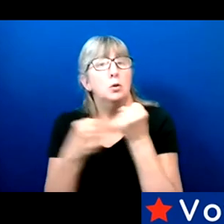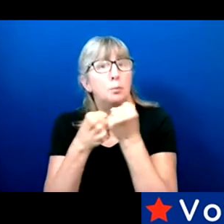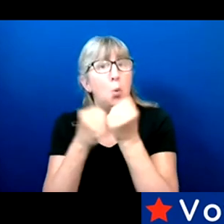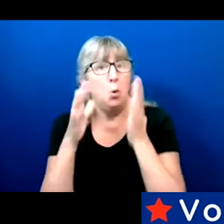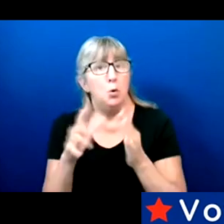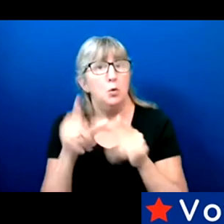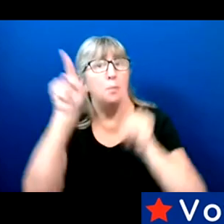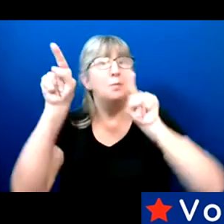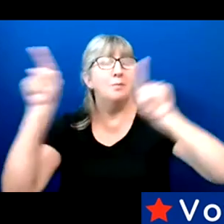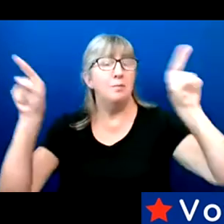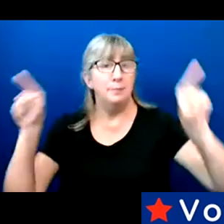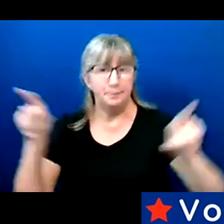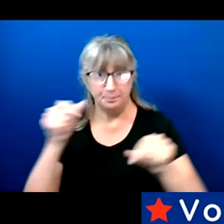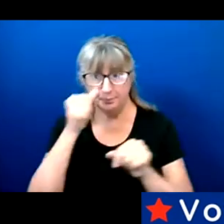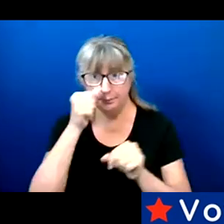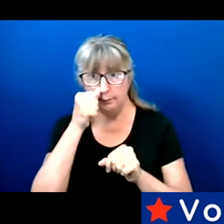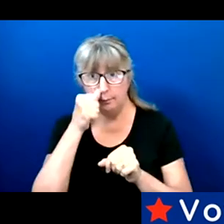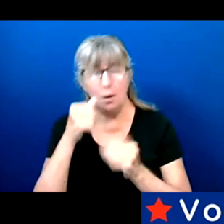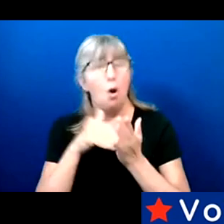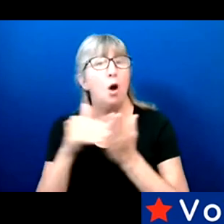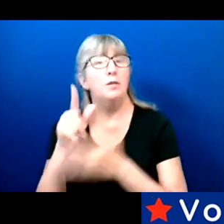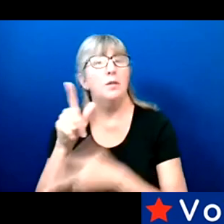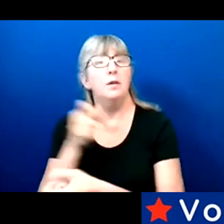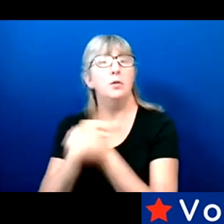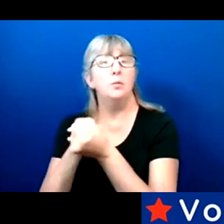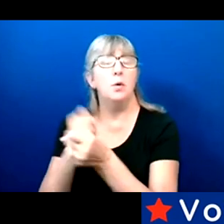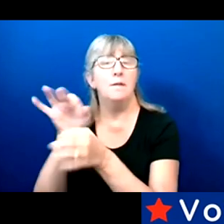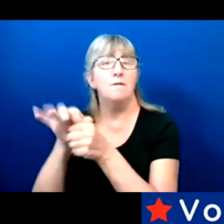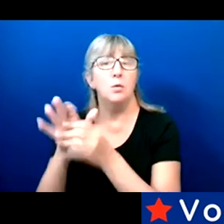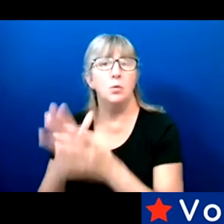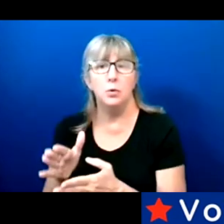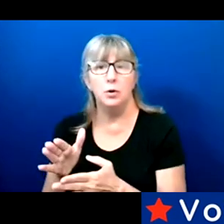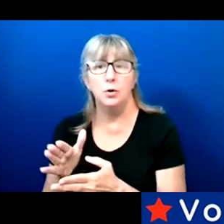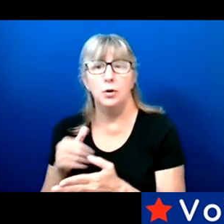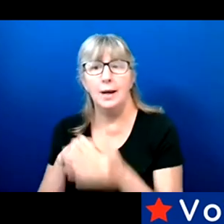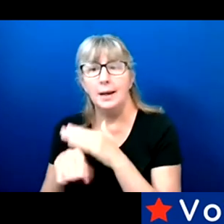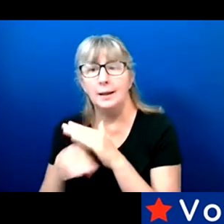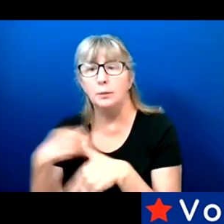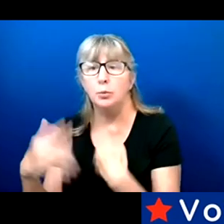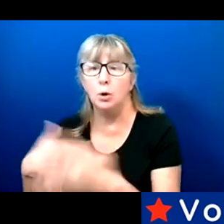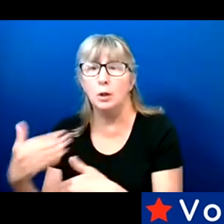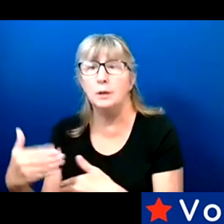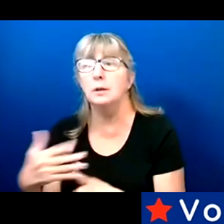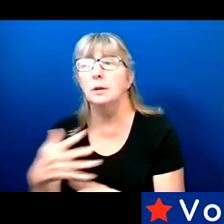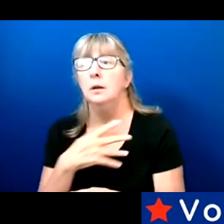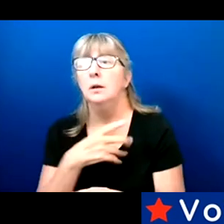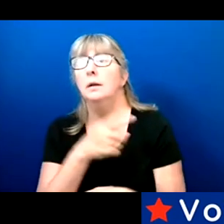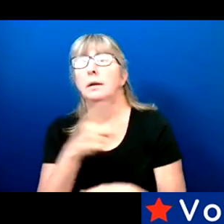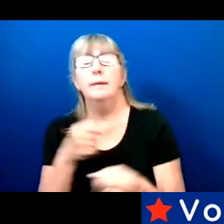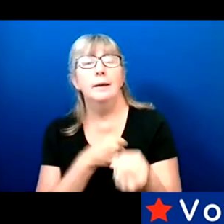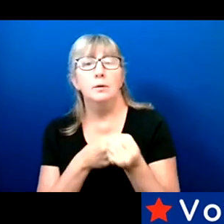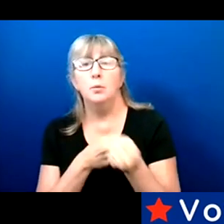A lot of supporters, you know, they support the voter access process. They support fair voting.